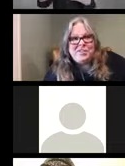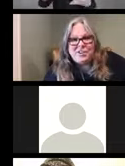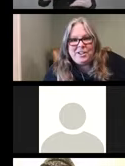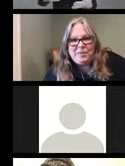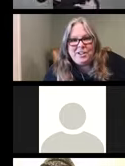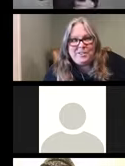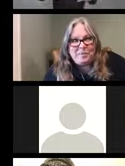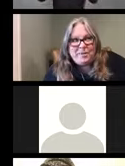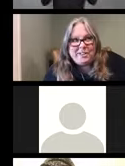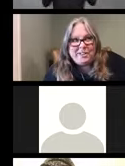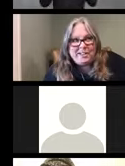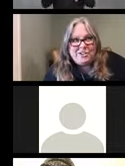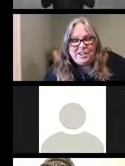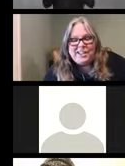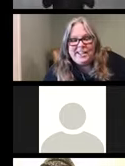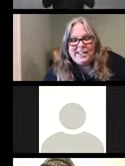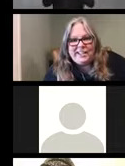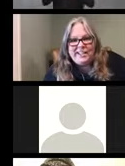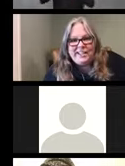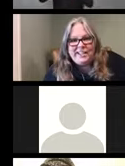are on with us from across the country